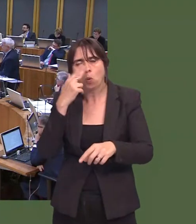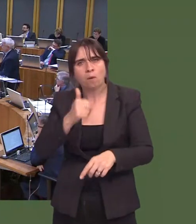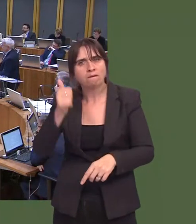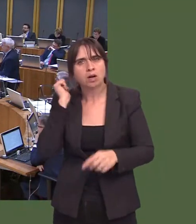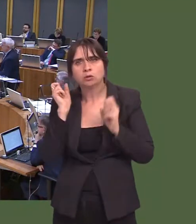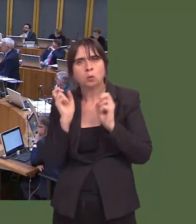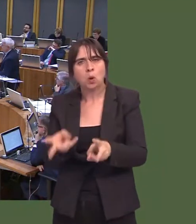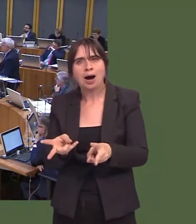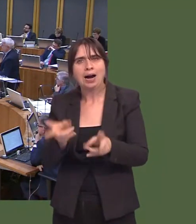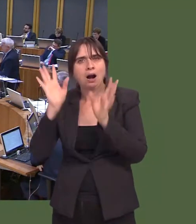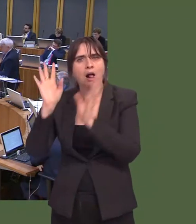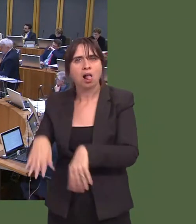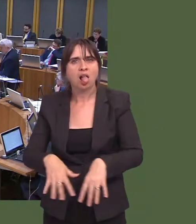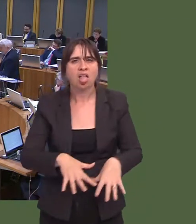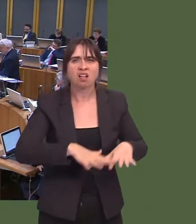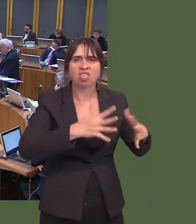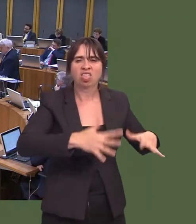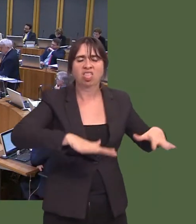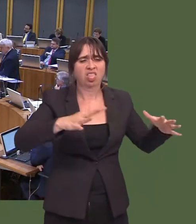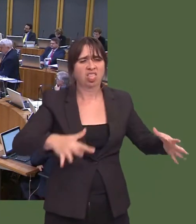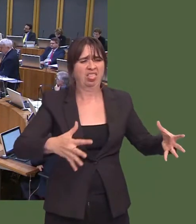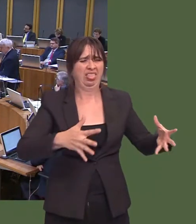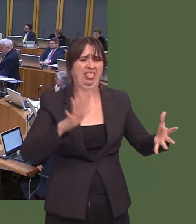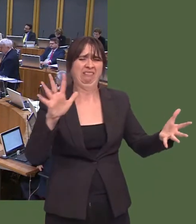y butraf aír mwyaf afiach yn Ewrop gyfan? Carwyn Jones: Mae hynnyín iawn.